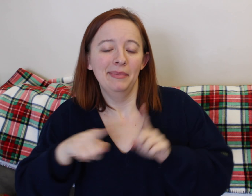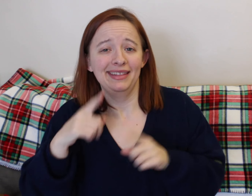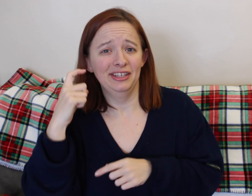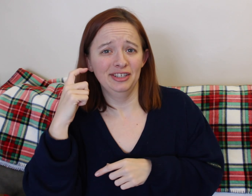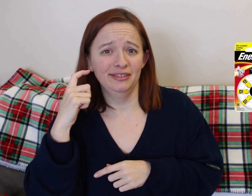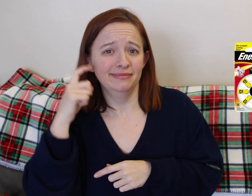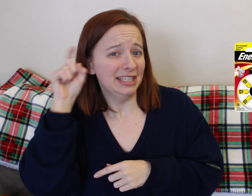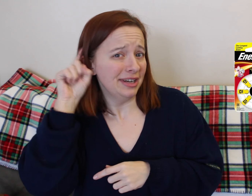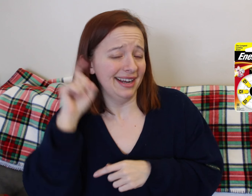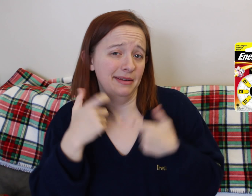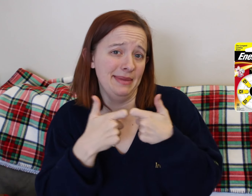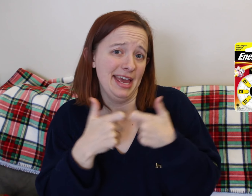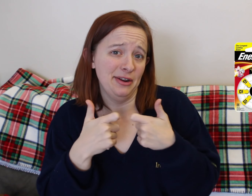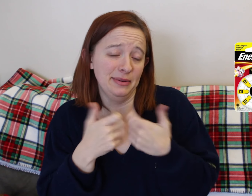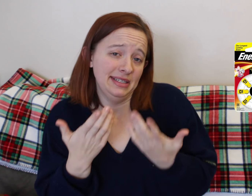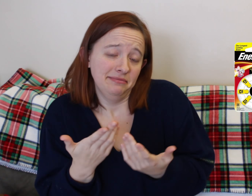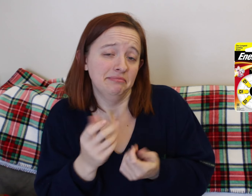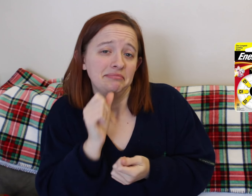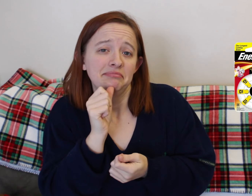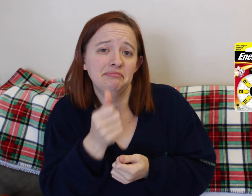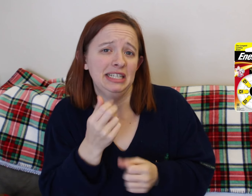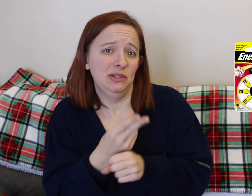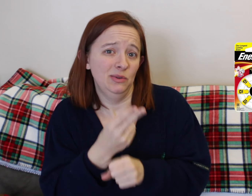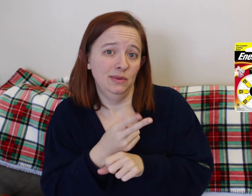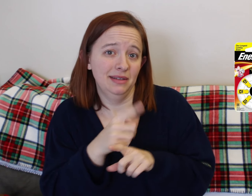The next thing I'm pretty sure... we didn't use it.